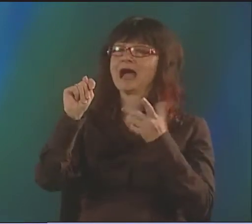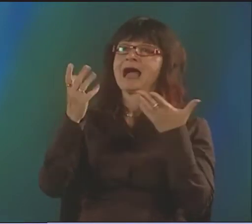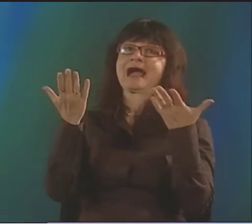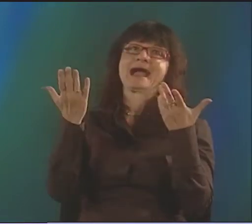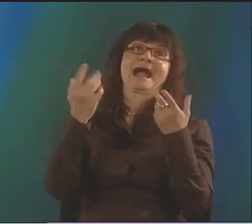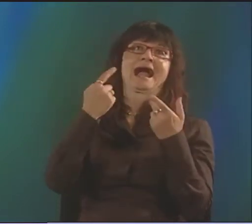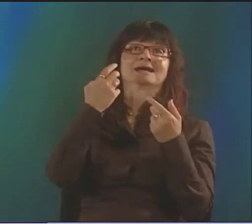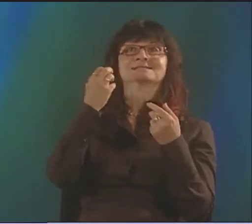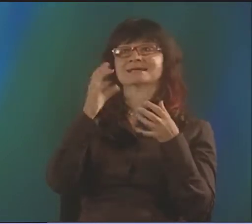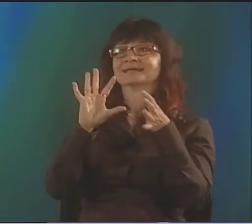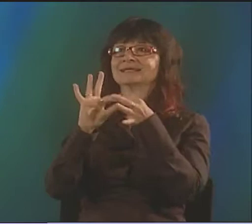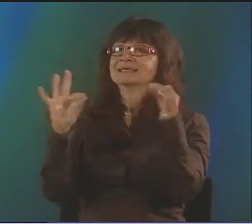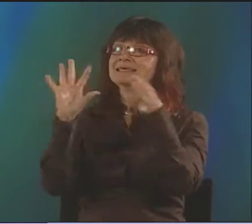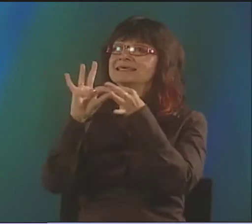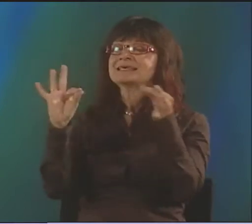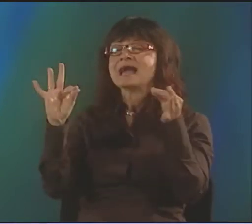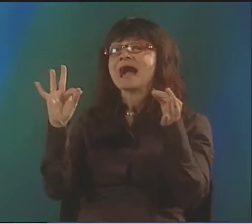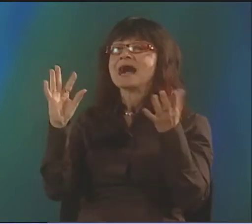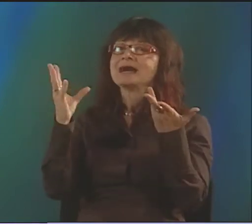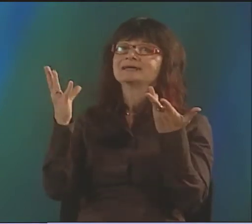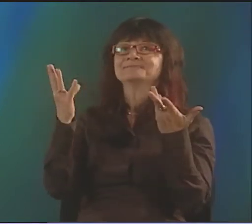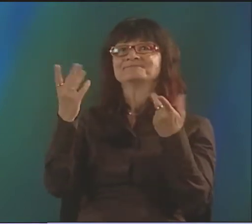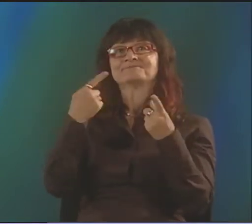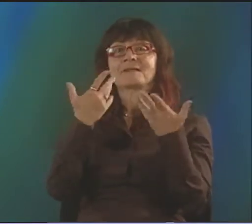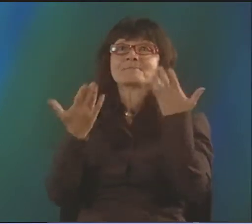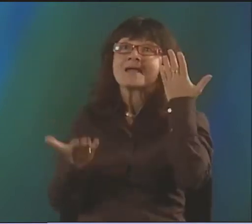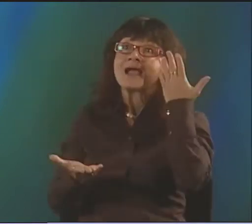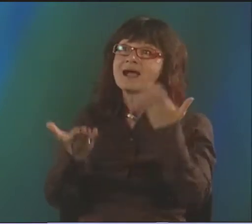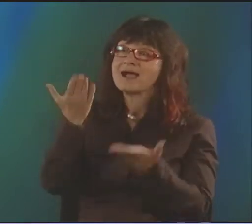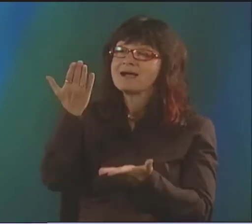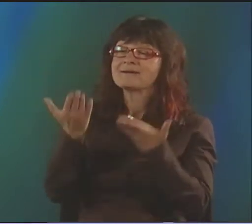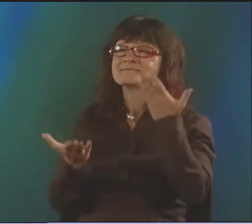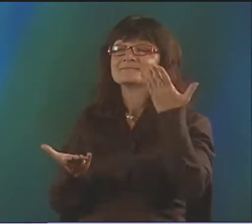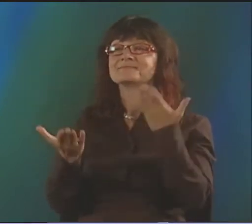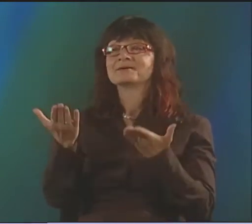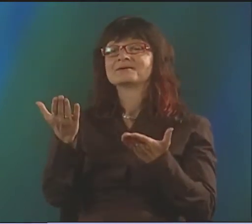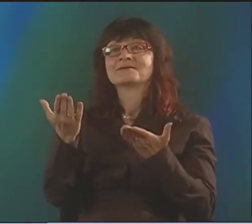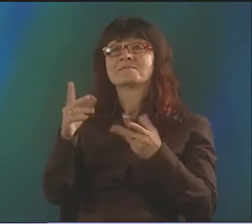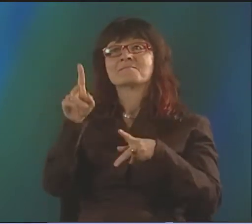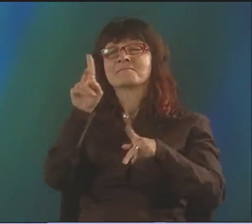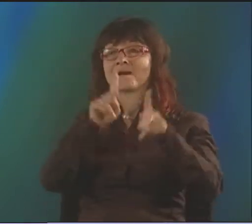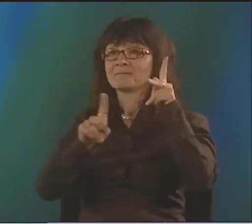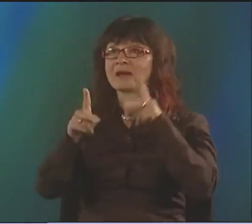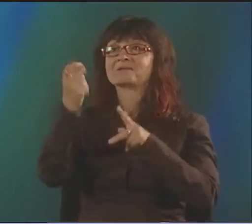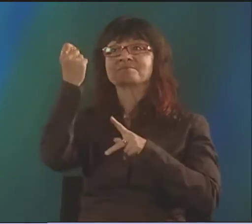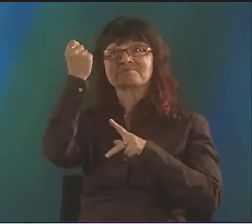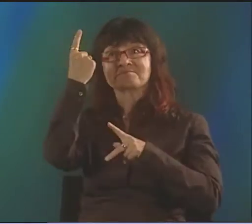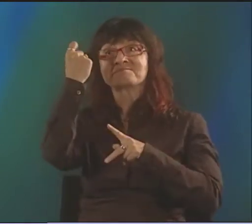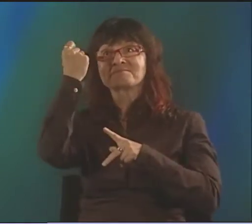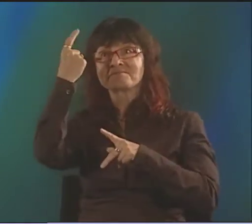I WOULDN'T SAY YOU COULD CALL IT ART. MAYBE IT WAS, I DON'T KNOW, STORIES